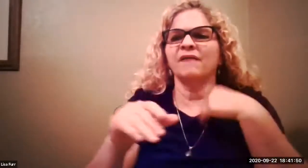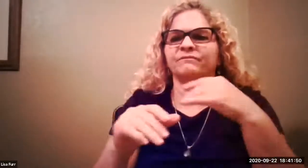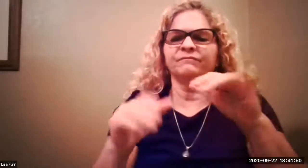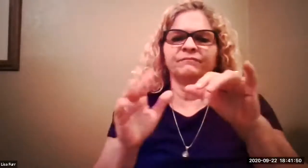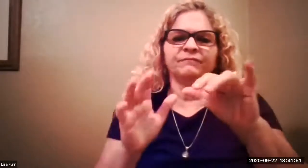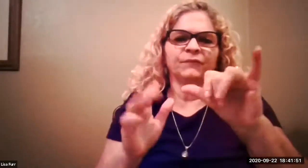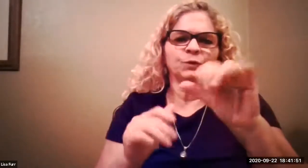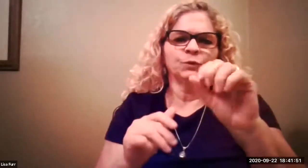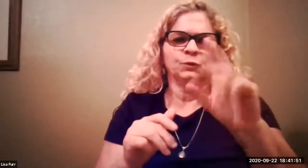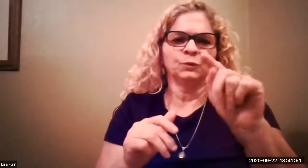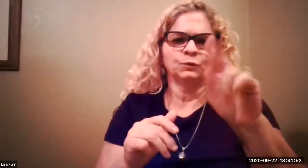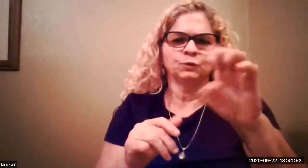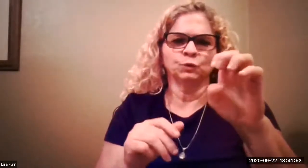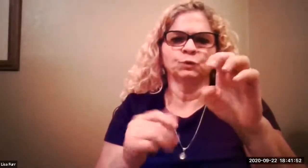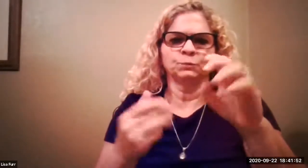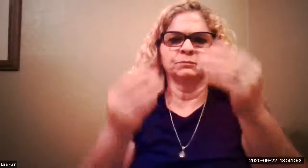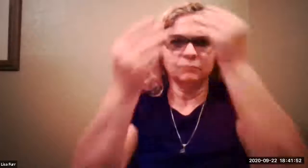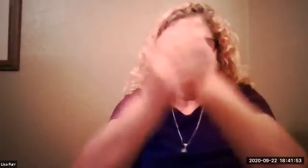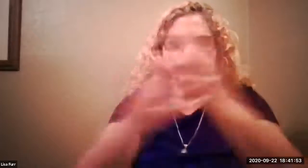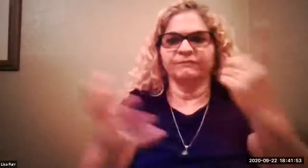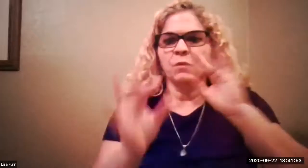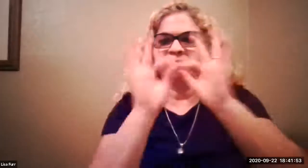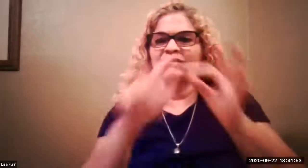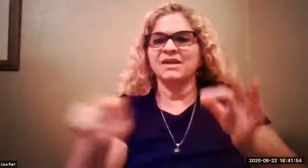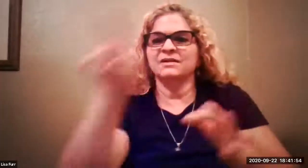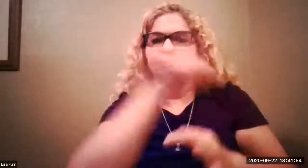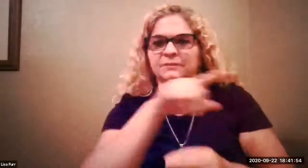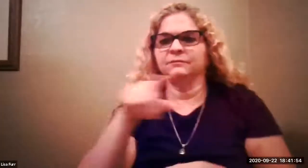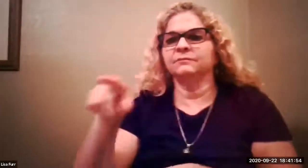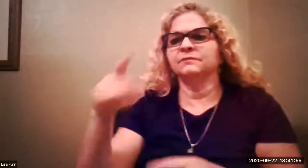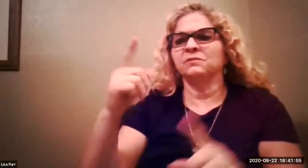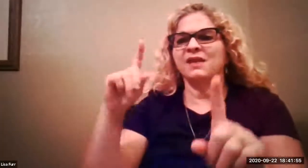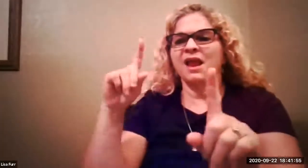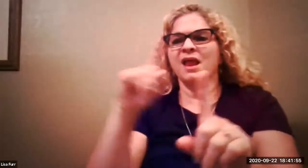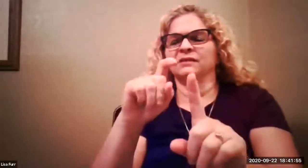about the deaf mentor program's